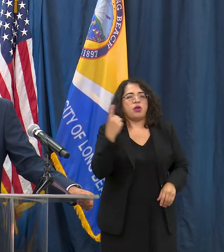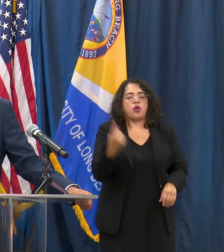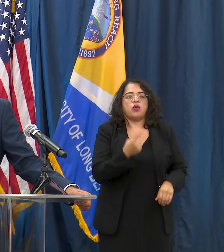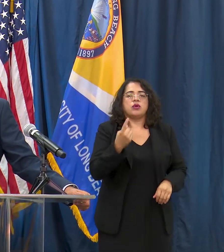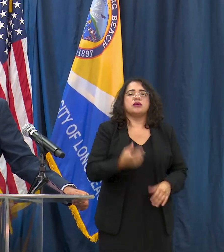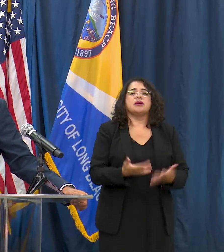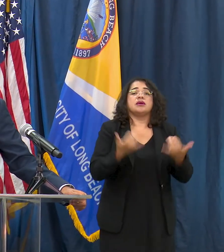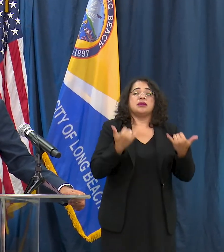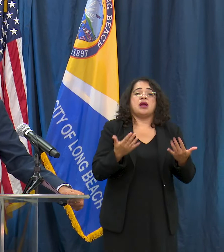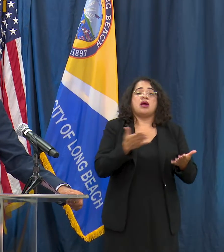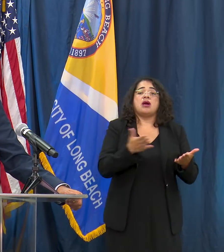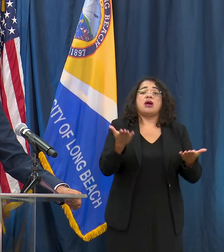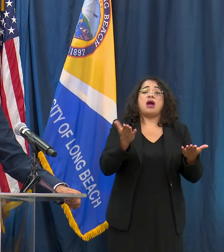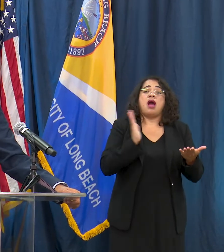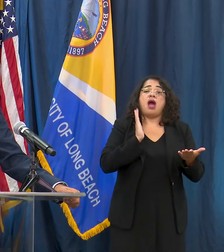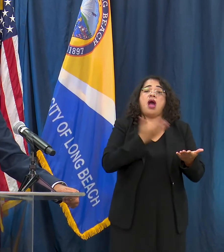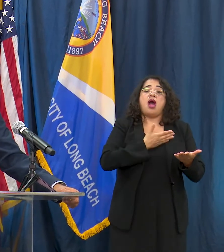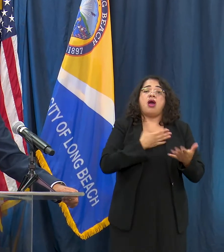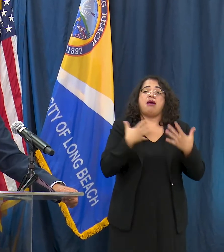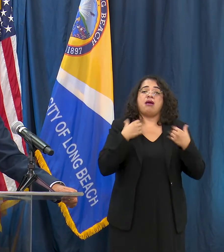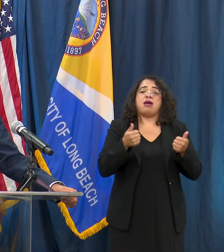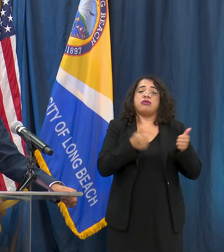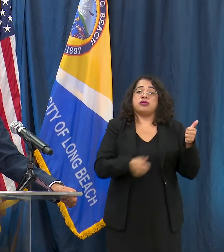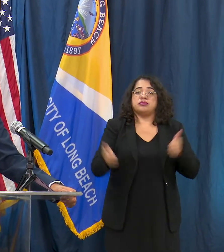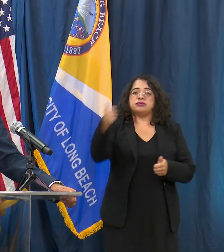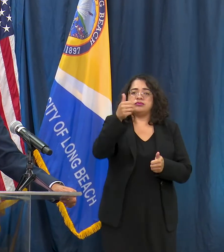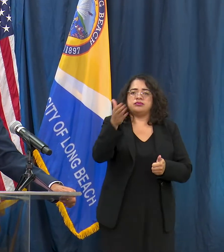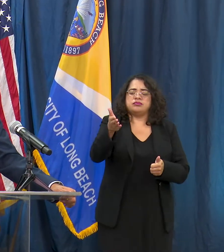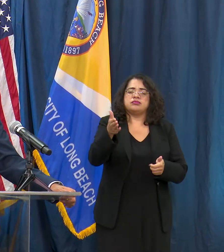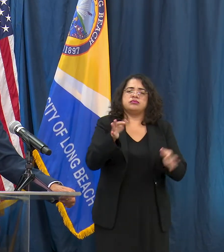Director who's gonna get into some more details particularly on our positivity